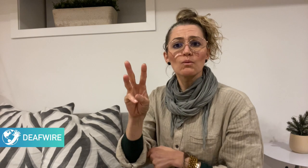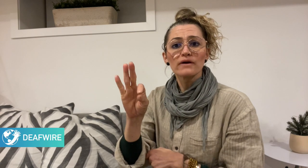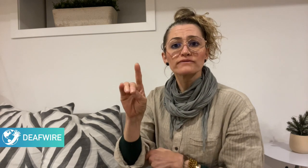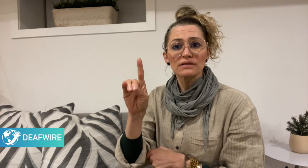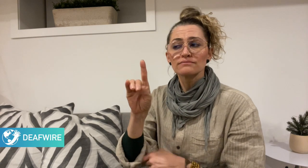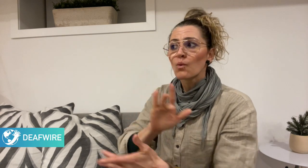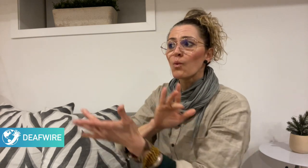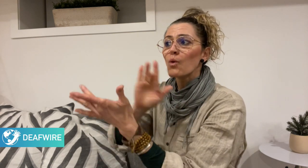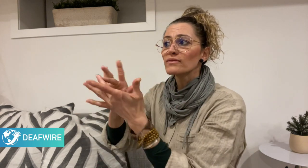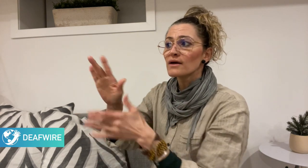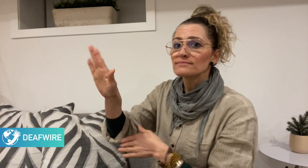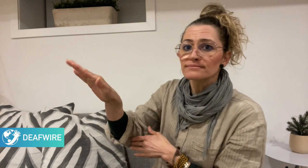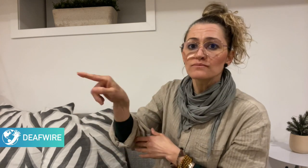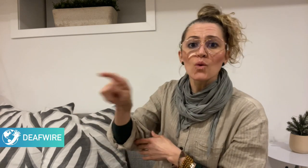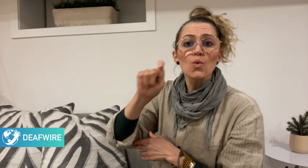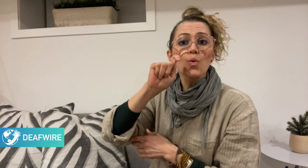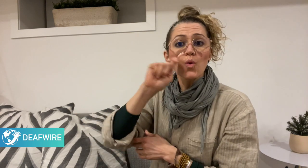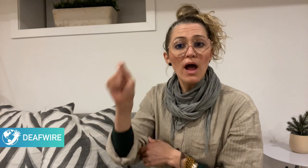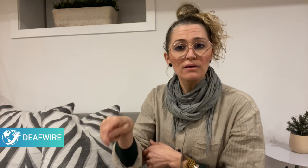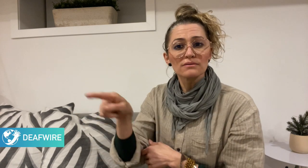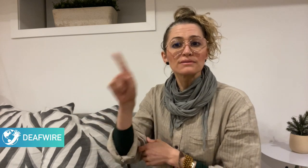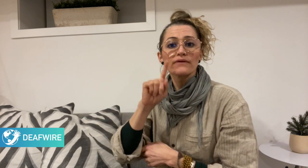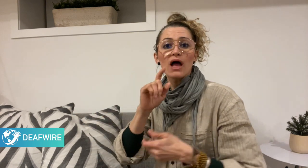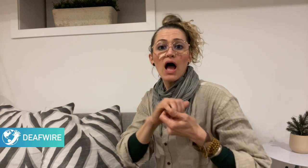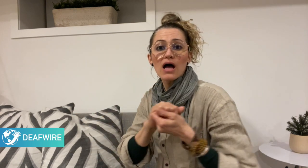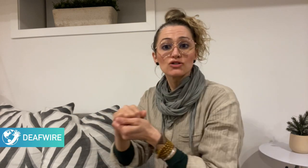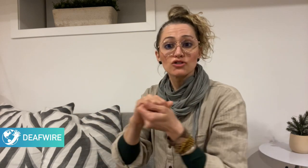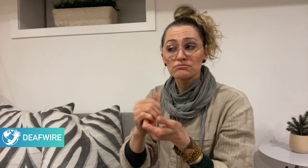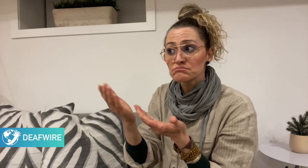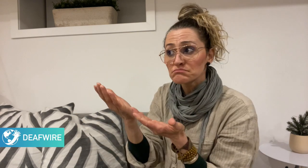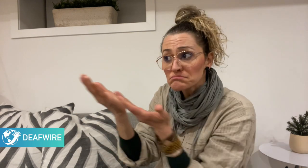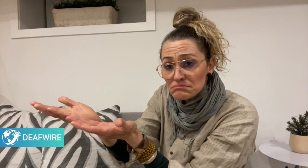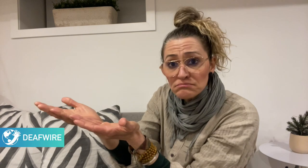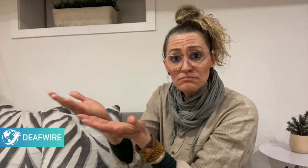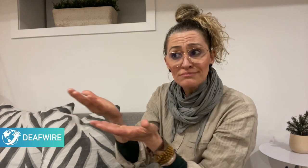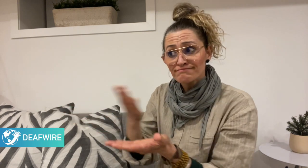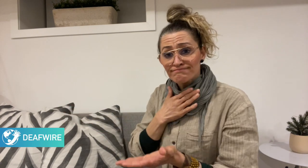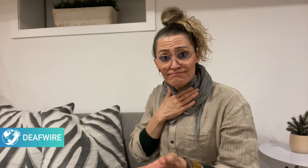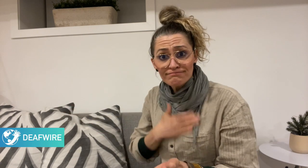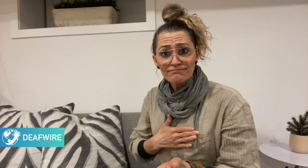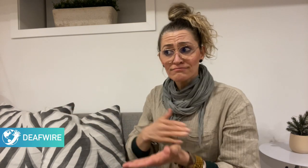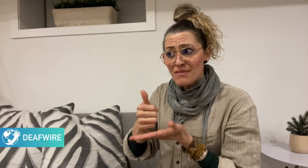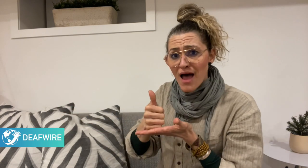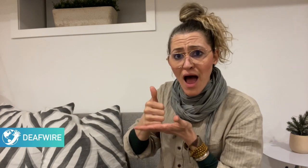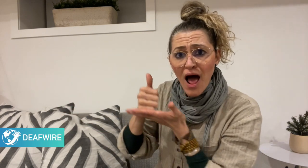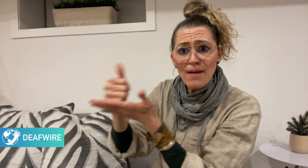"As the first shots were fired, the WFD reached out